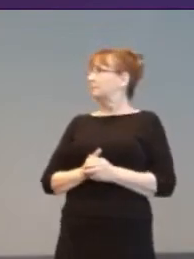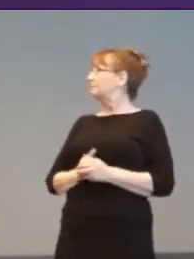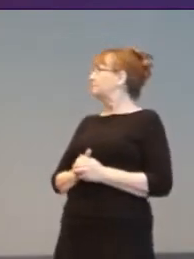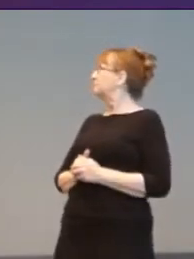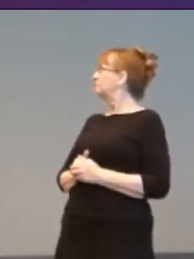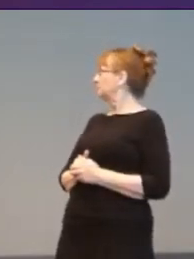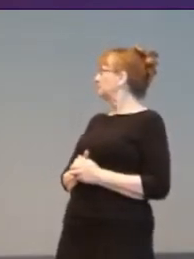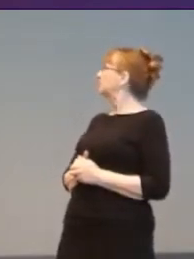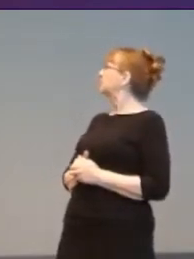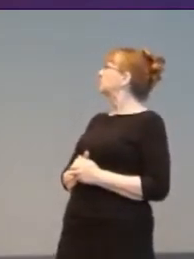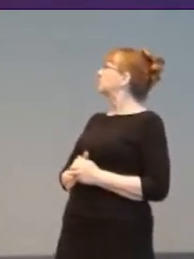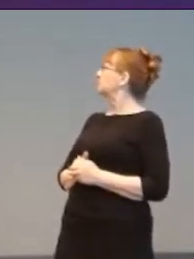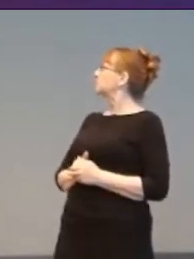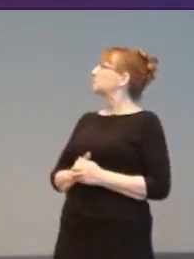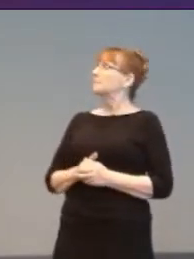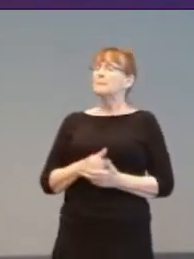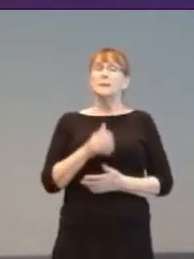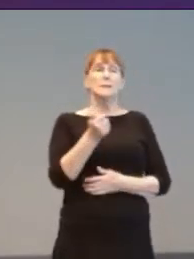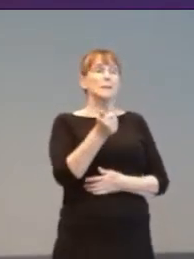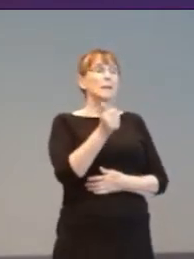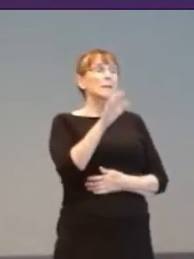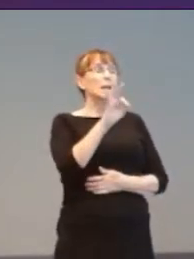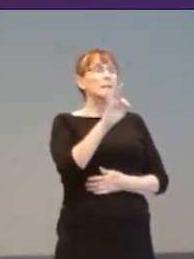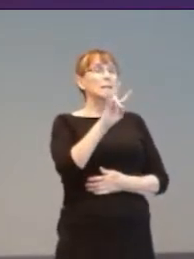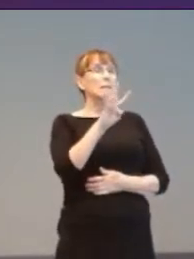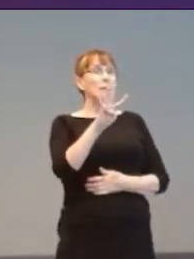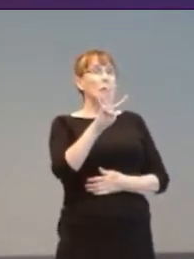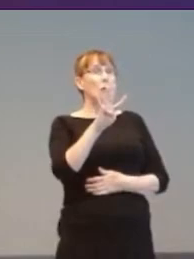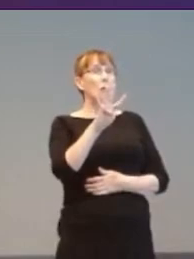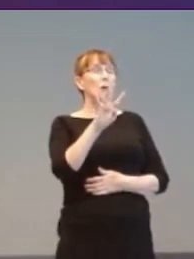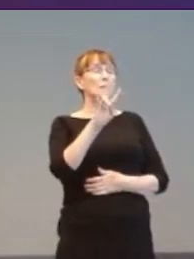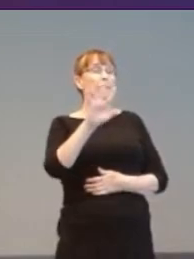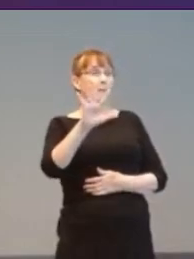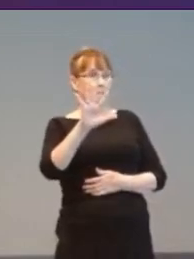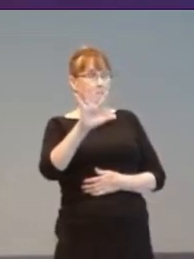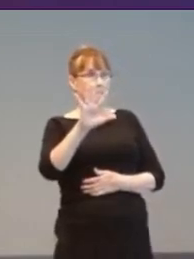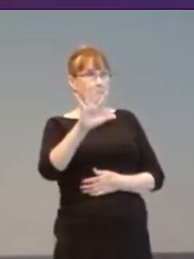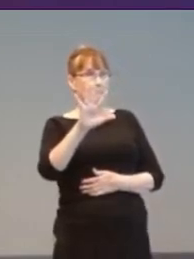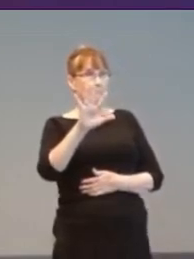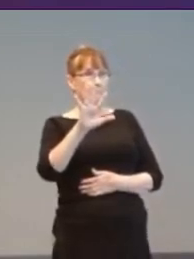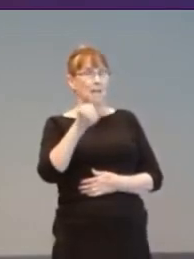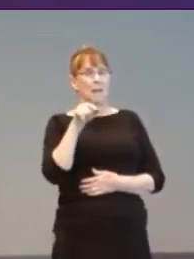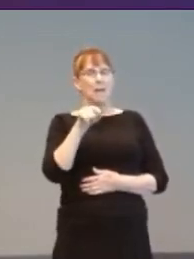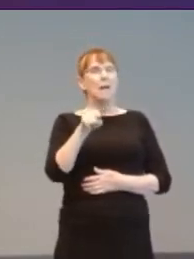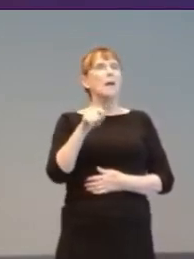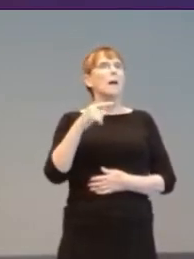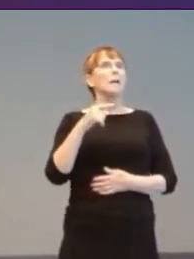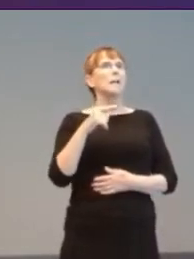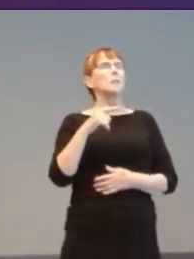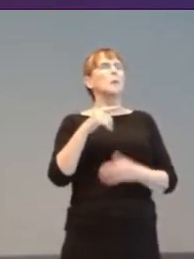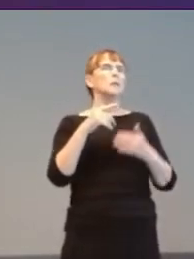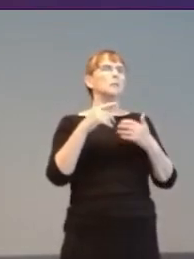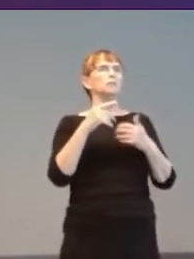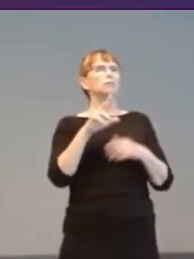In 1974 and 75 “Crackerball” was a brief part of the BBC children’s show Crackerjack. Two children